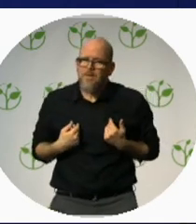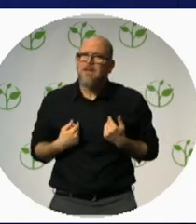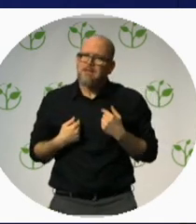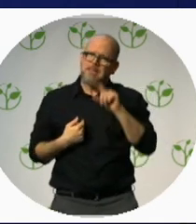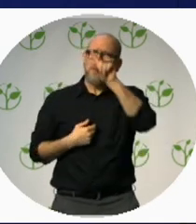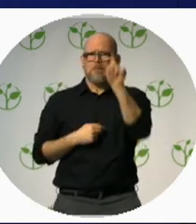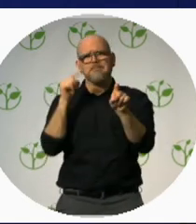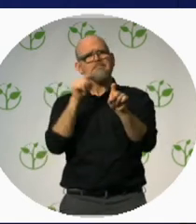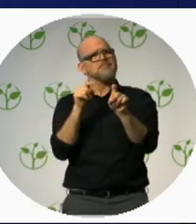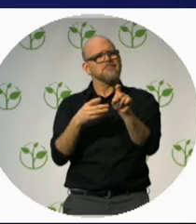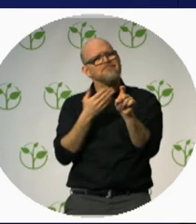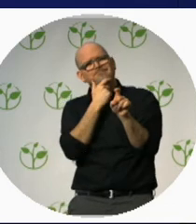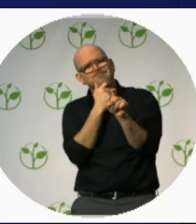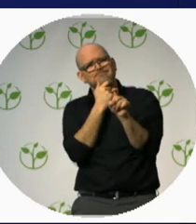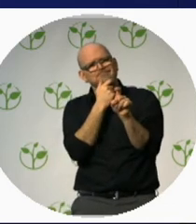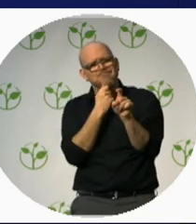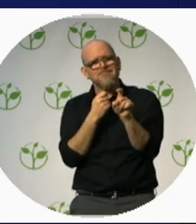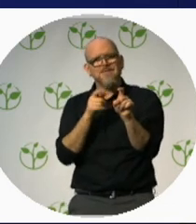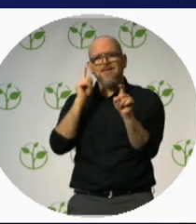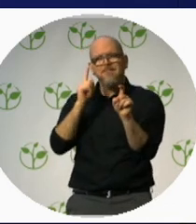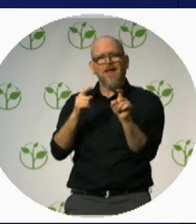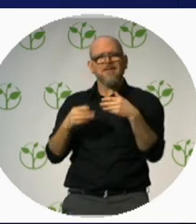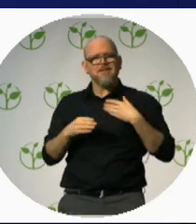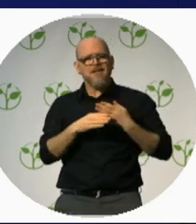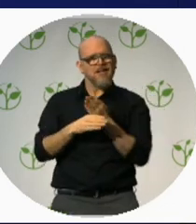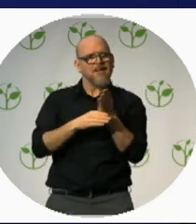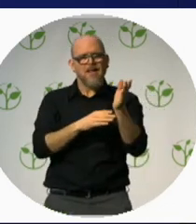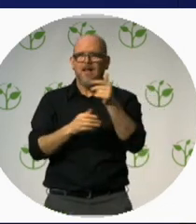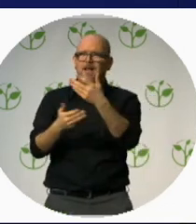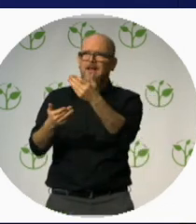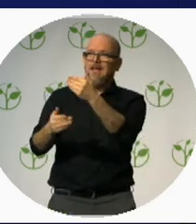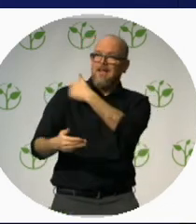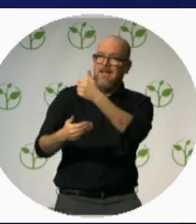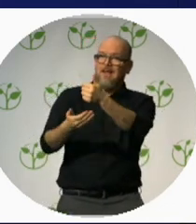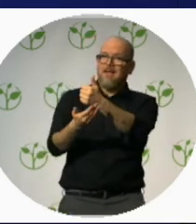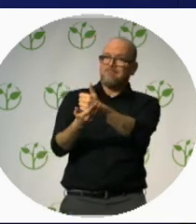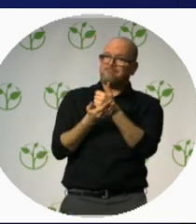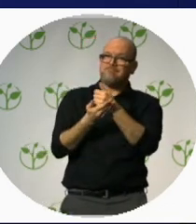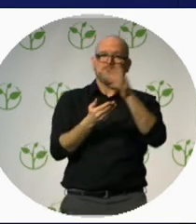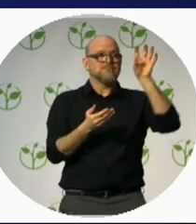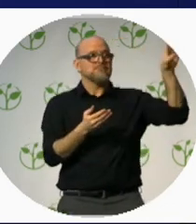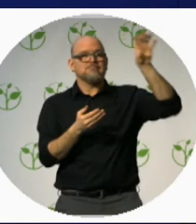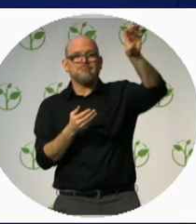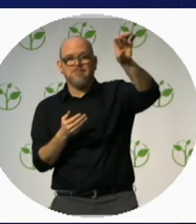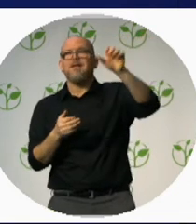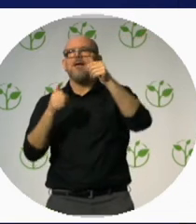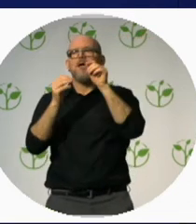For instance, I am the first totally blind certified mobility specialist and now we train others.